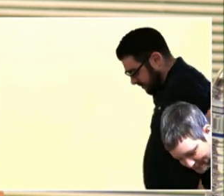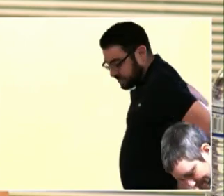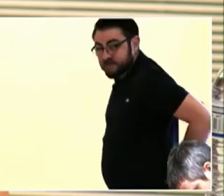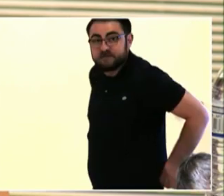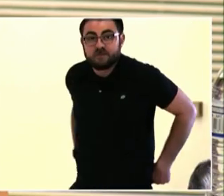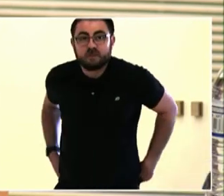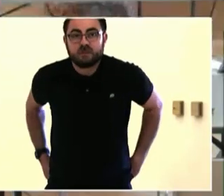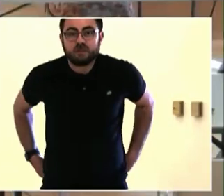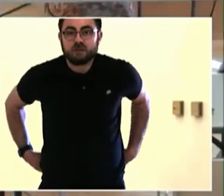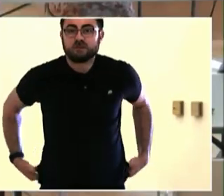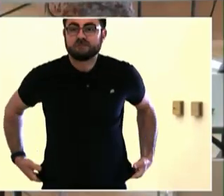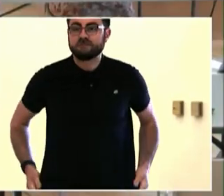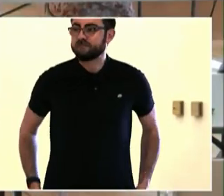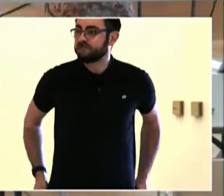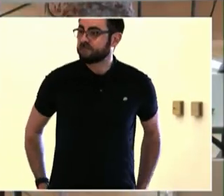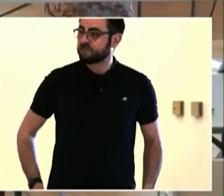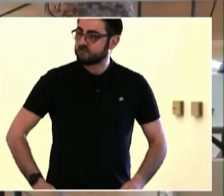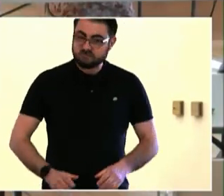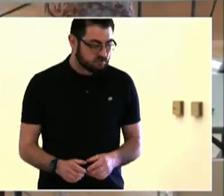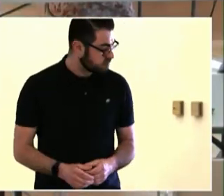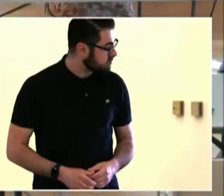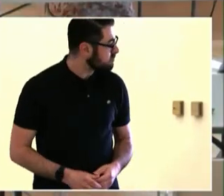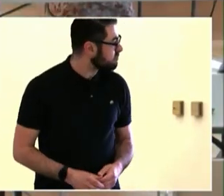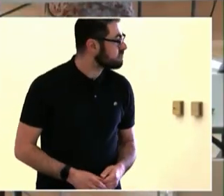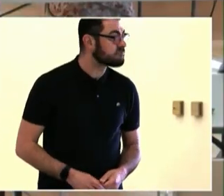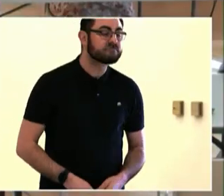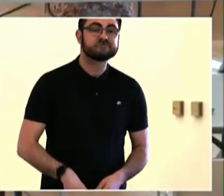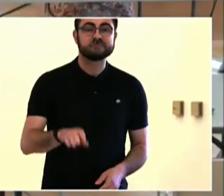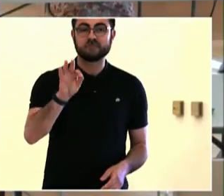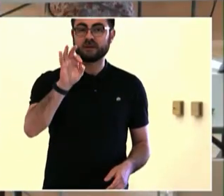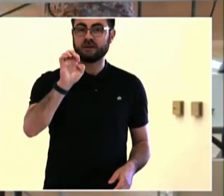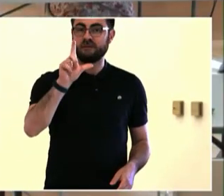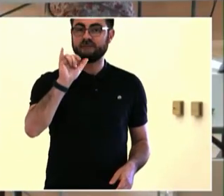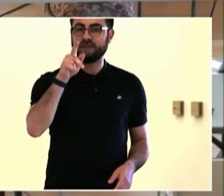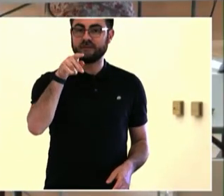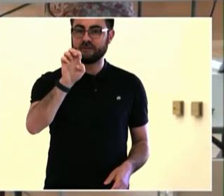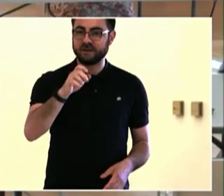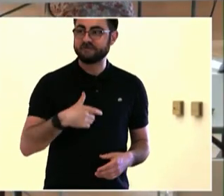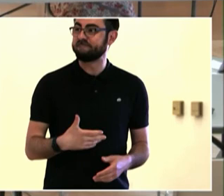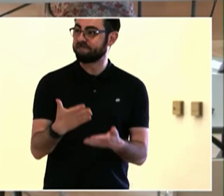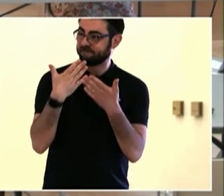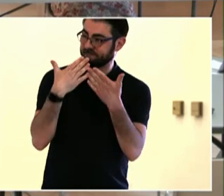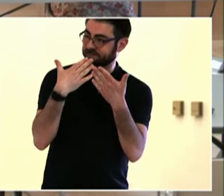it's still my sandbox. What I would love to see is this focus on authentic engagement,